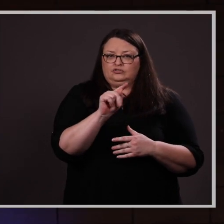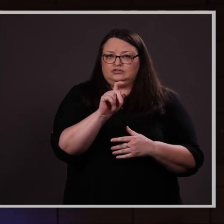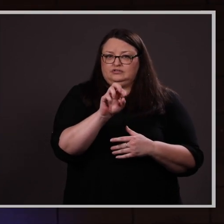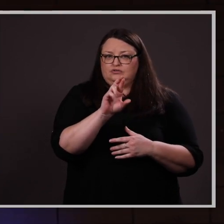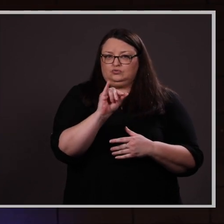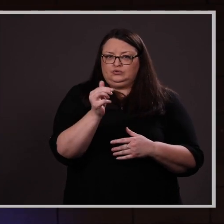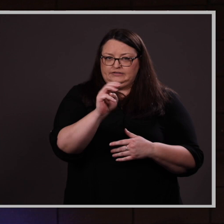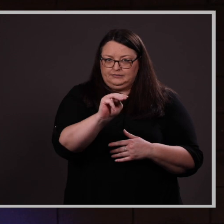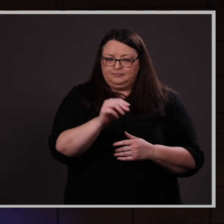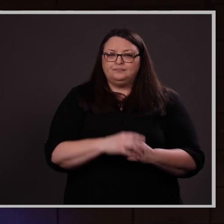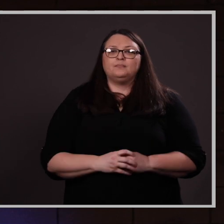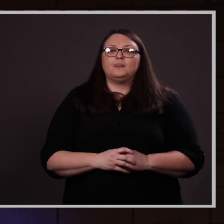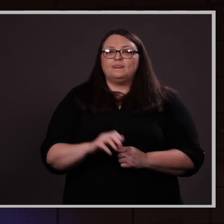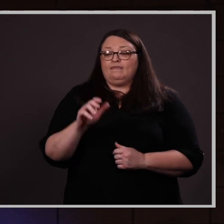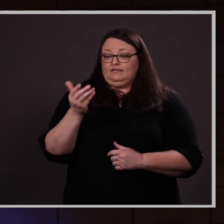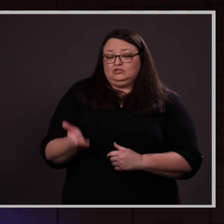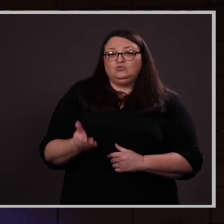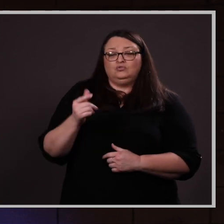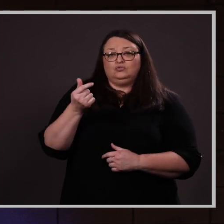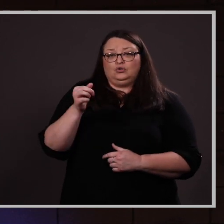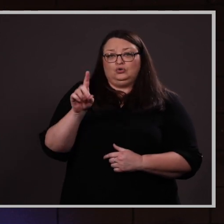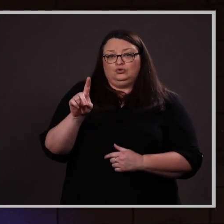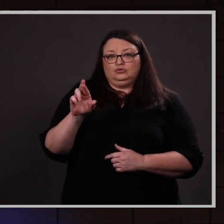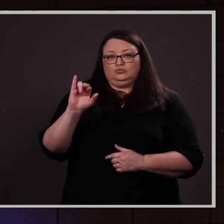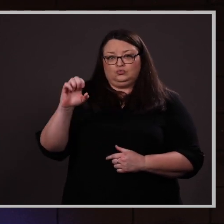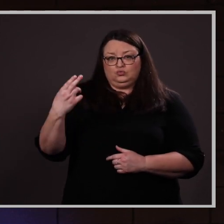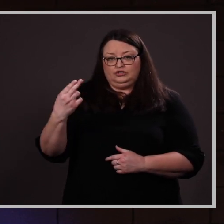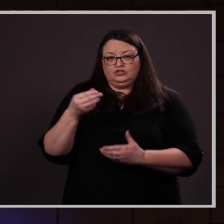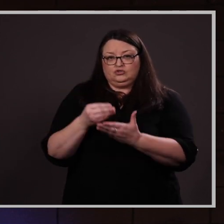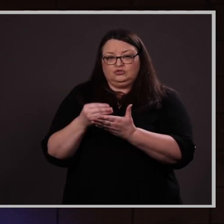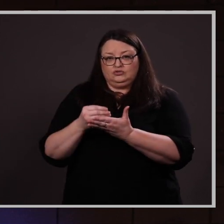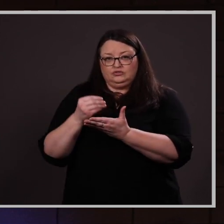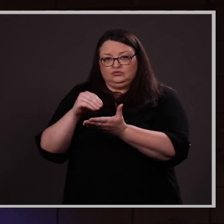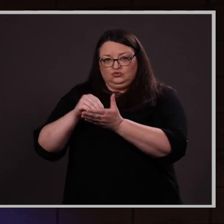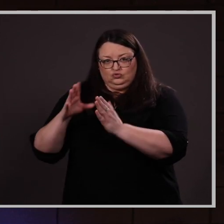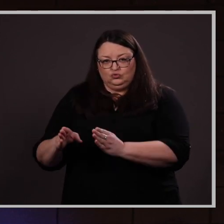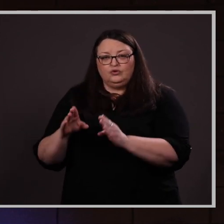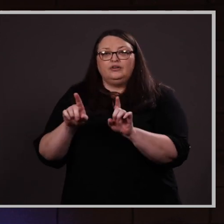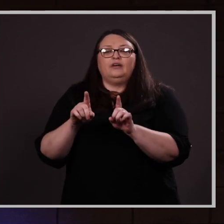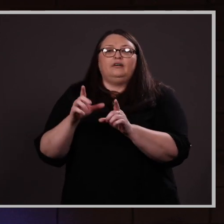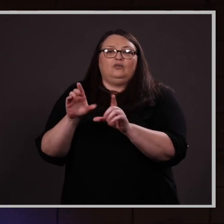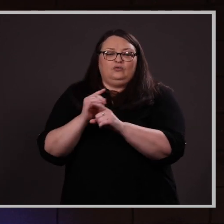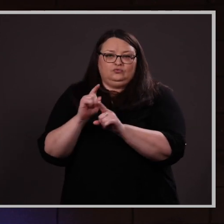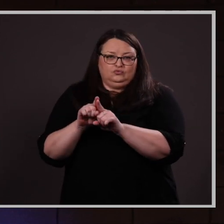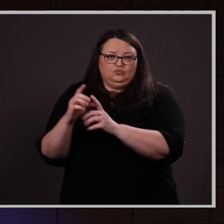Aya is a Goodrich Scholar and has been awarded the prestigious Charles Rangel Department